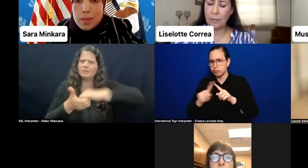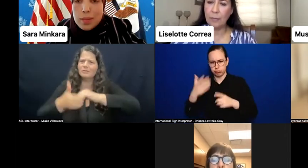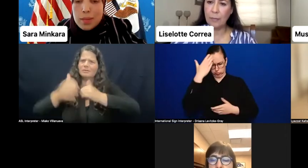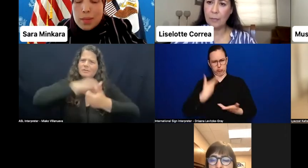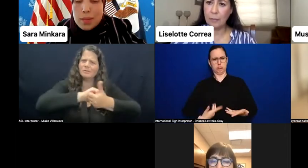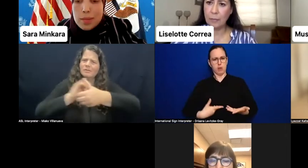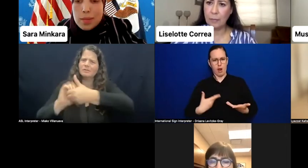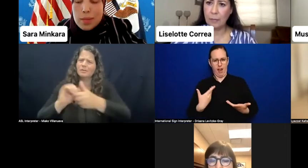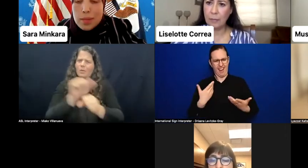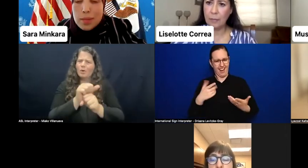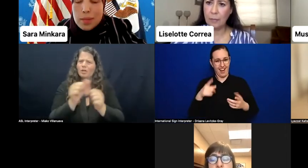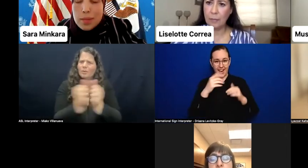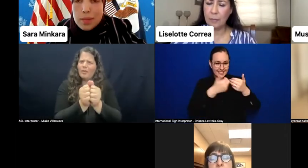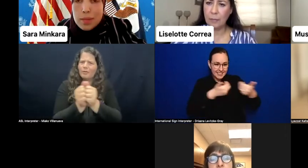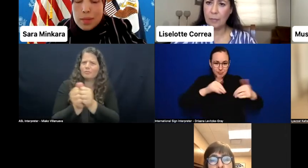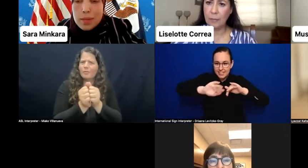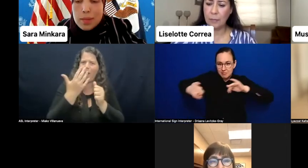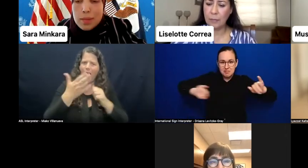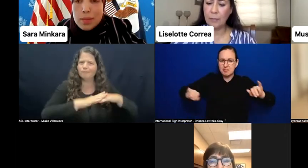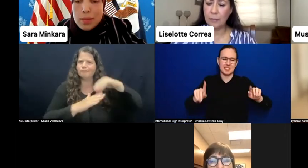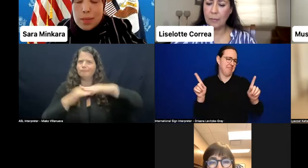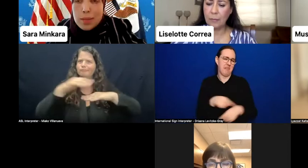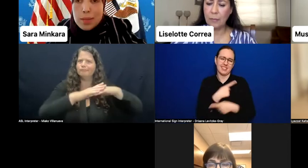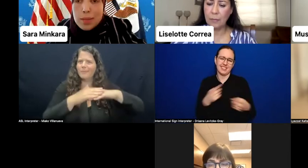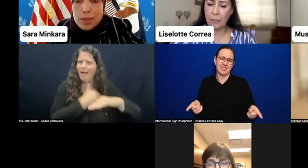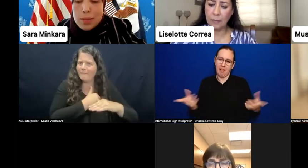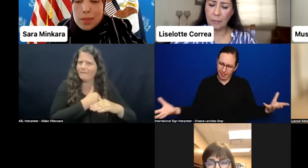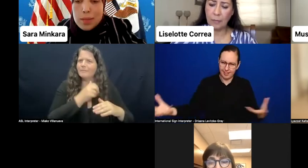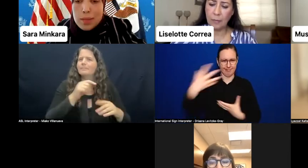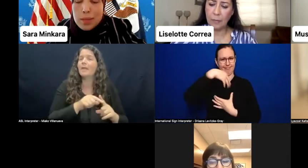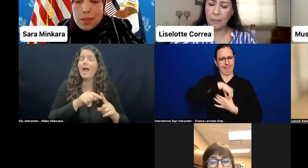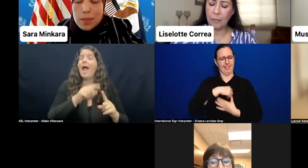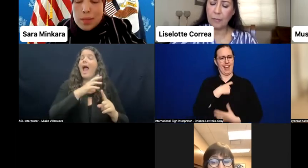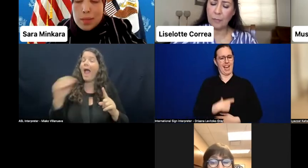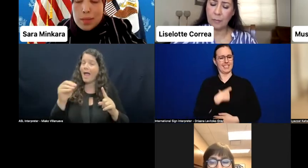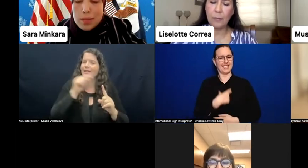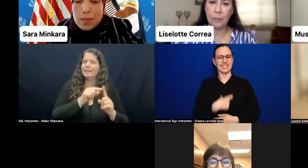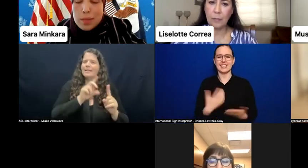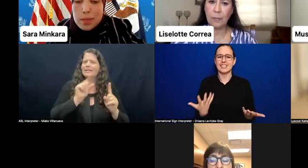rights community to ensure that individuals who are further marginalized because of additional identities